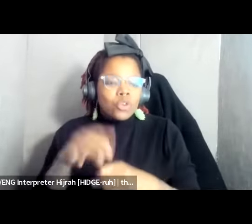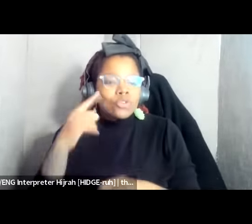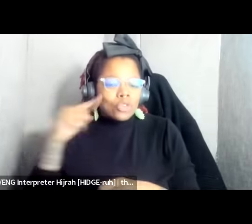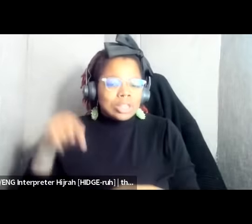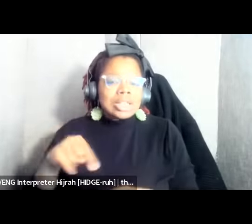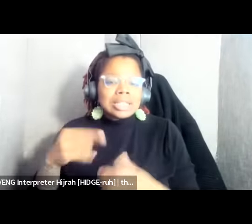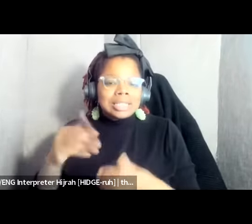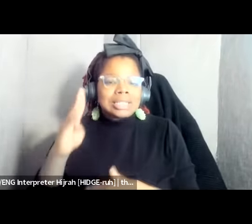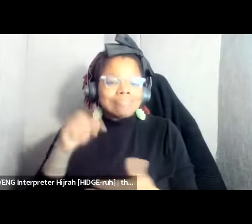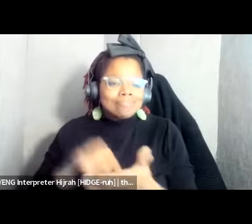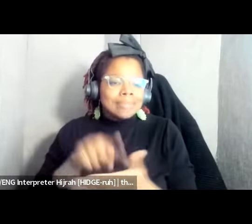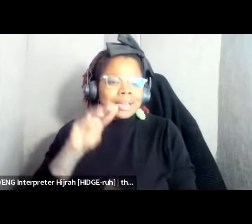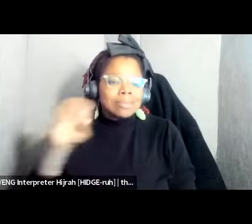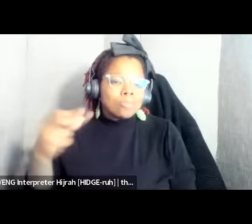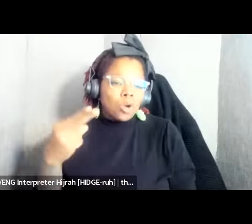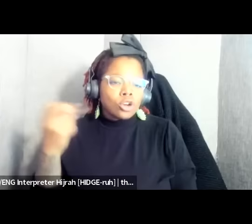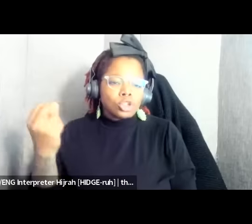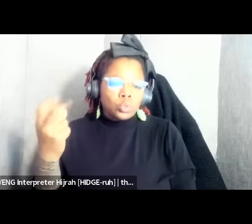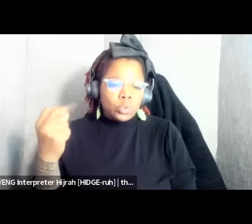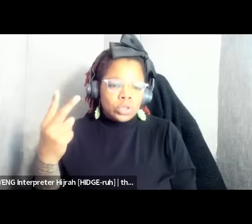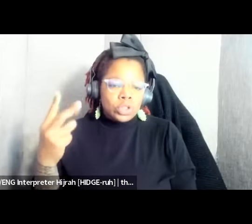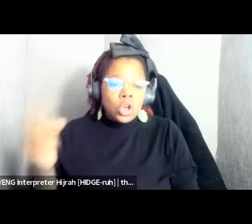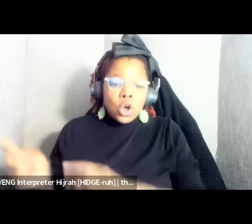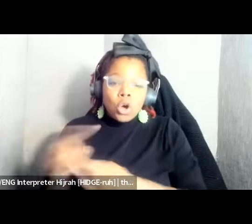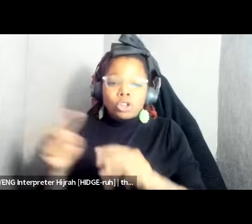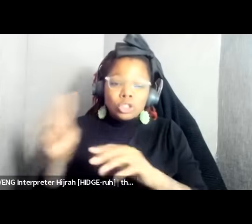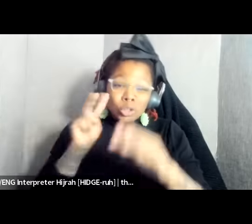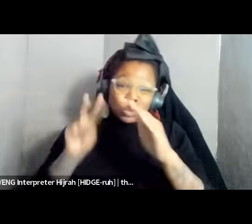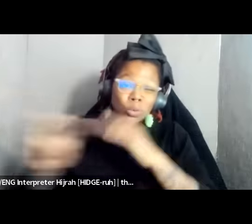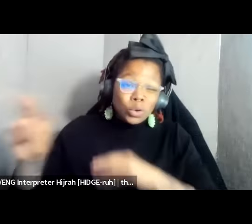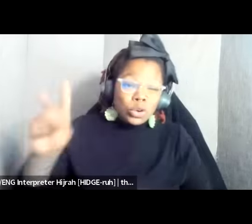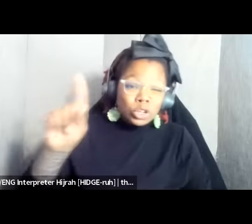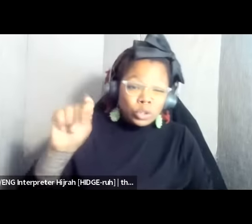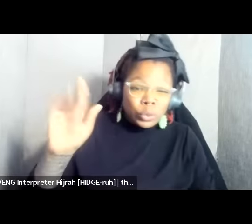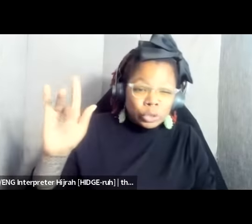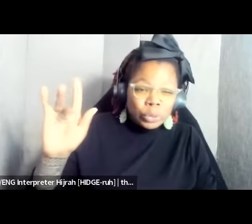and we have our eyes set on 2025 because we know if you can't change the people you must